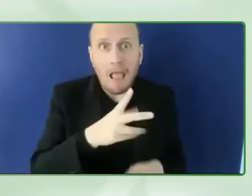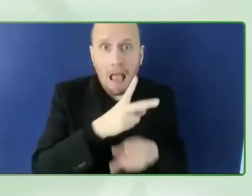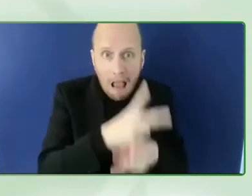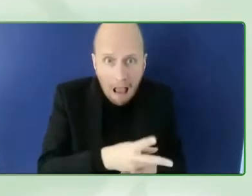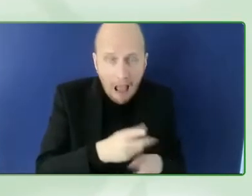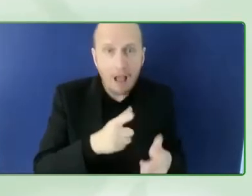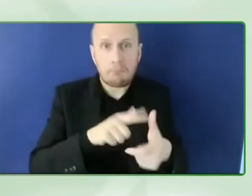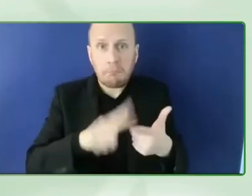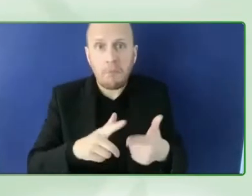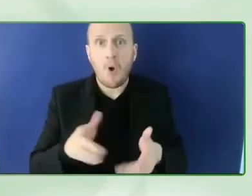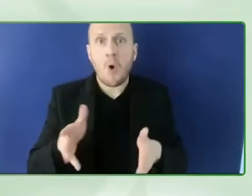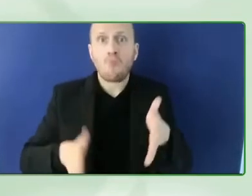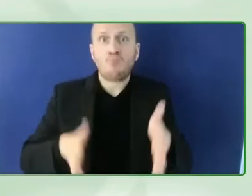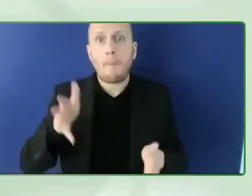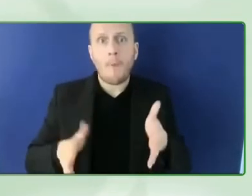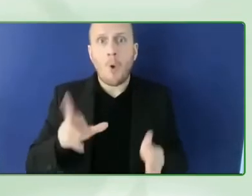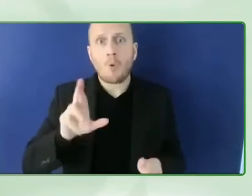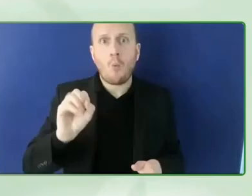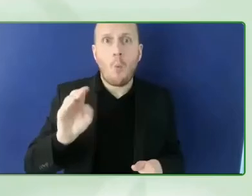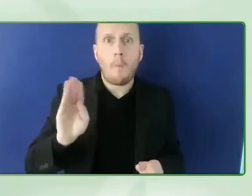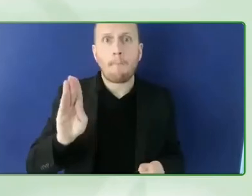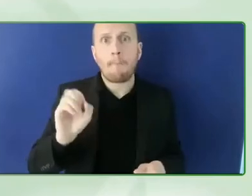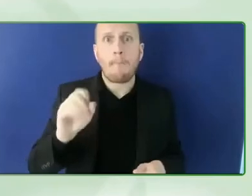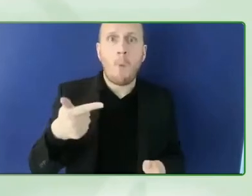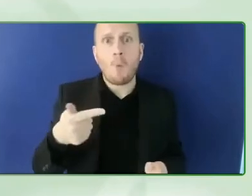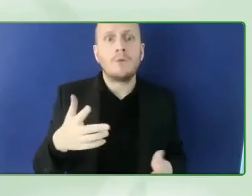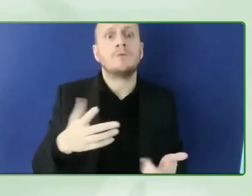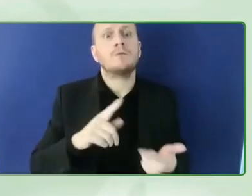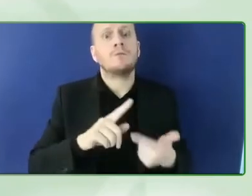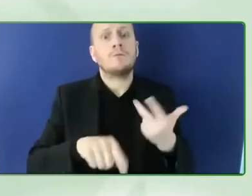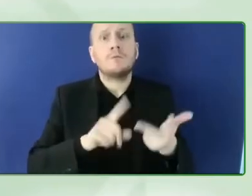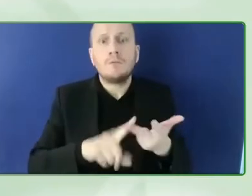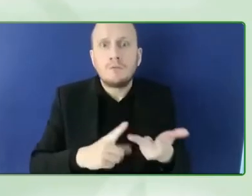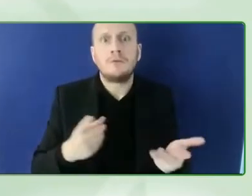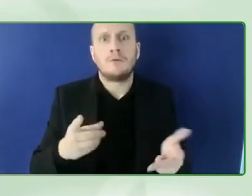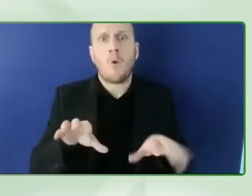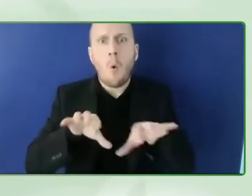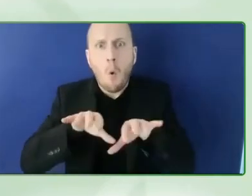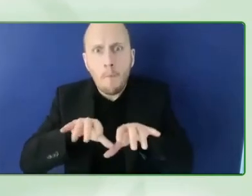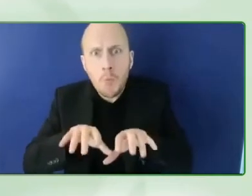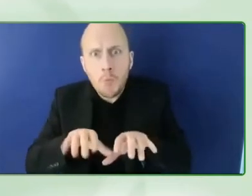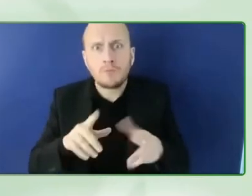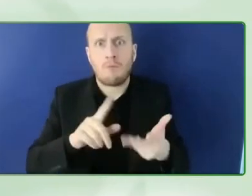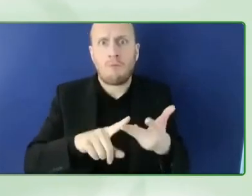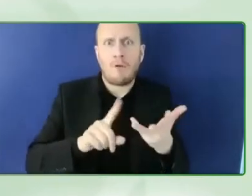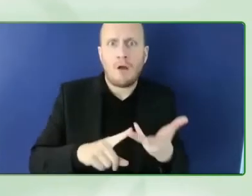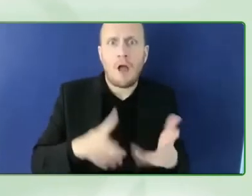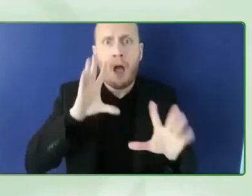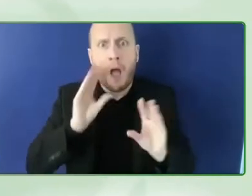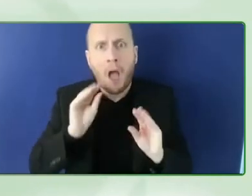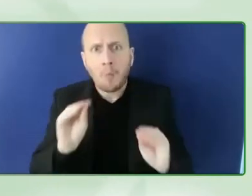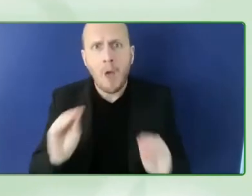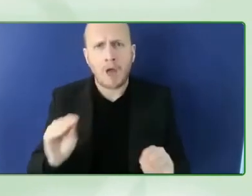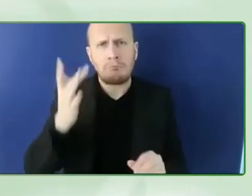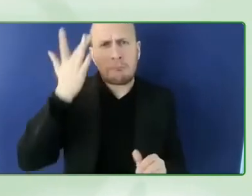you are willing to do the um just to believe that it is possible then we are working and